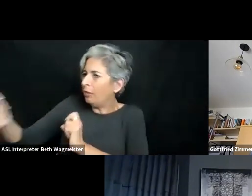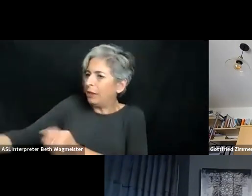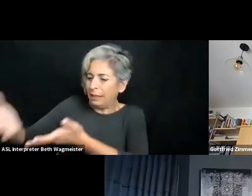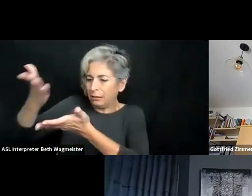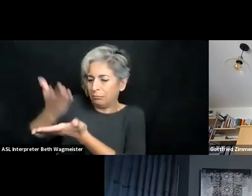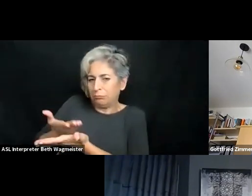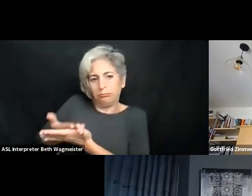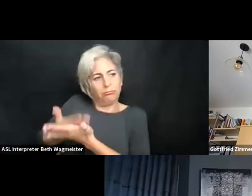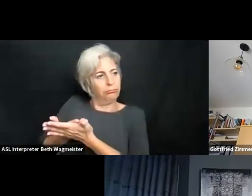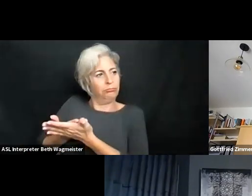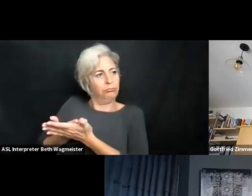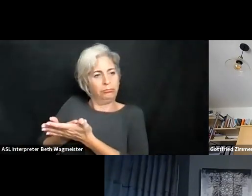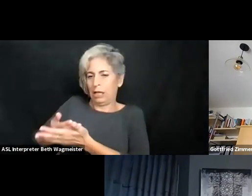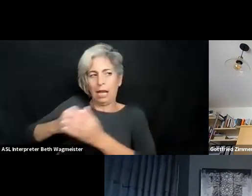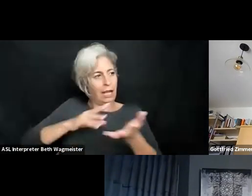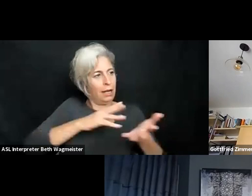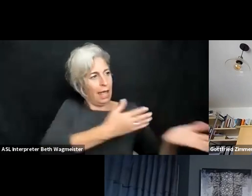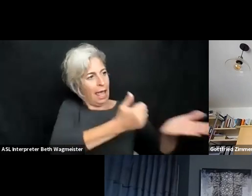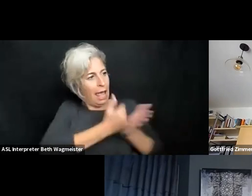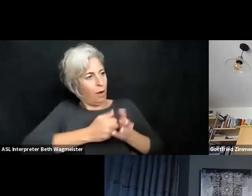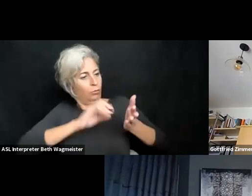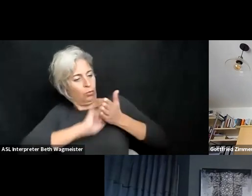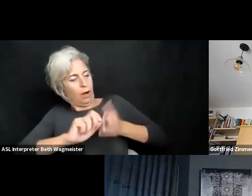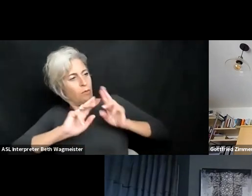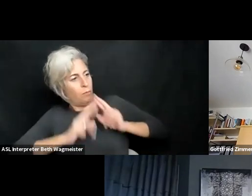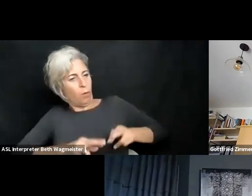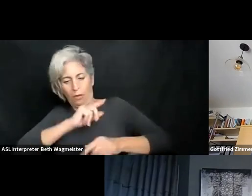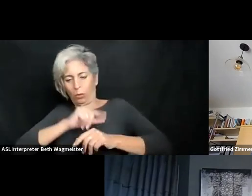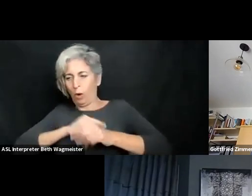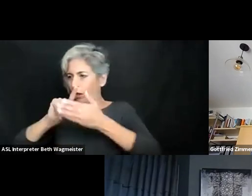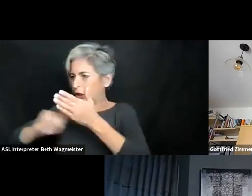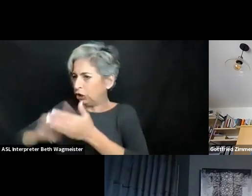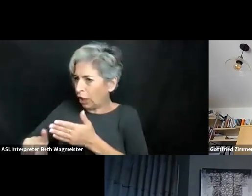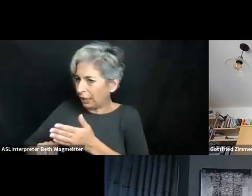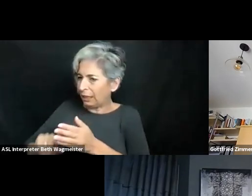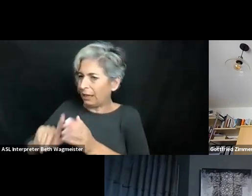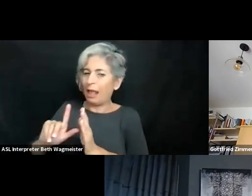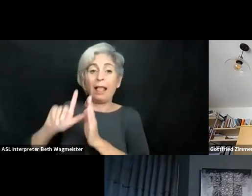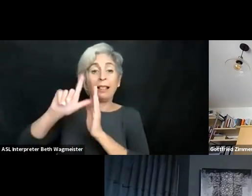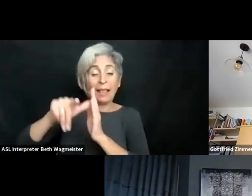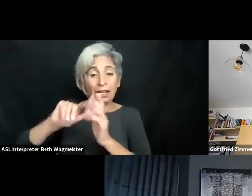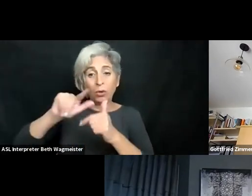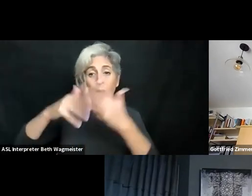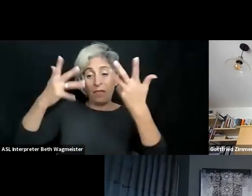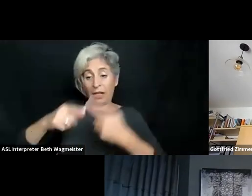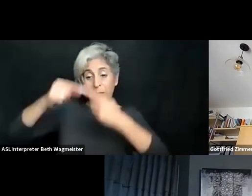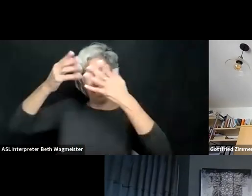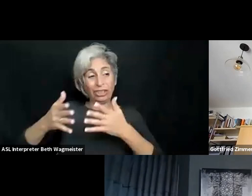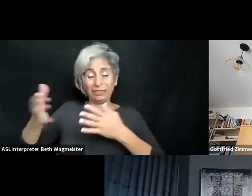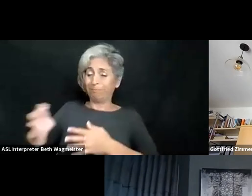the students in helping us and supporting us to really conduct these orders, and work on report. And of course we'll